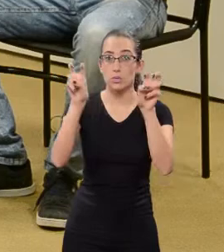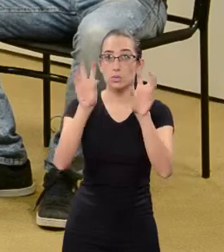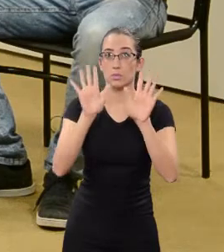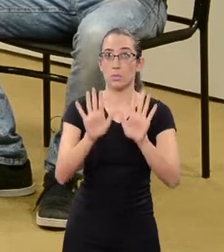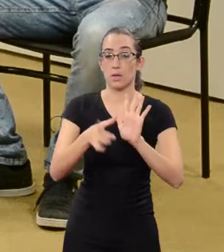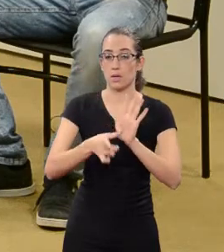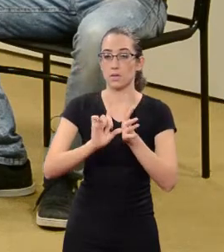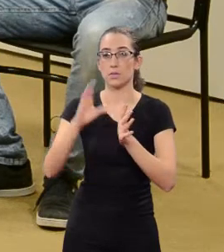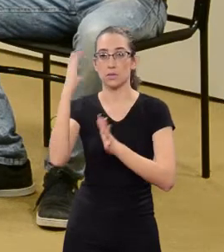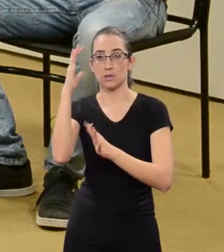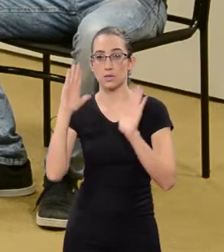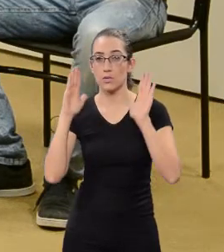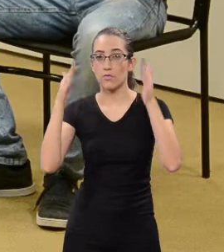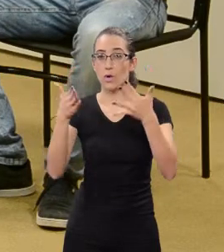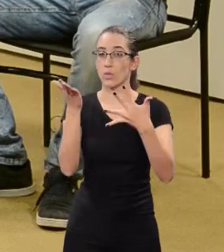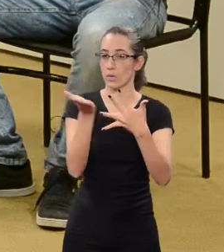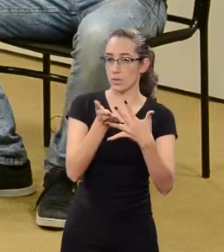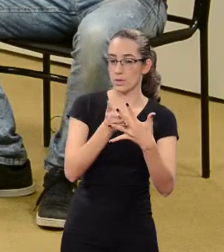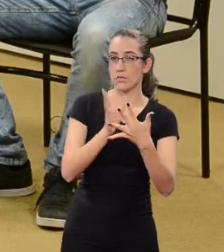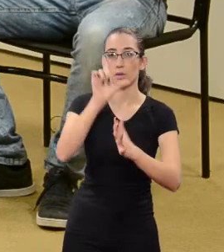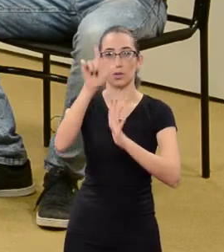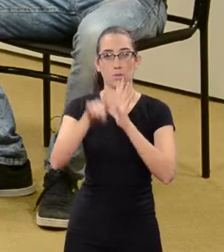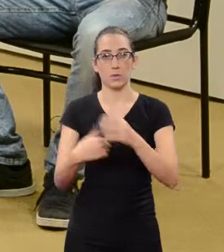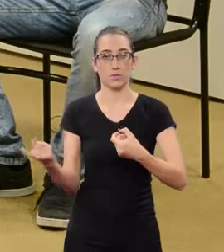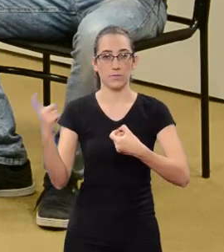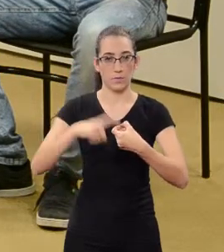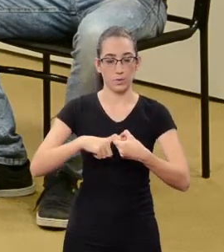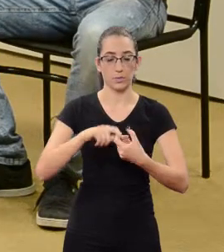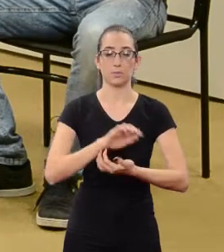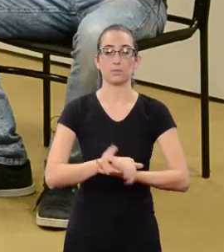But before that, let's see Focus on Science, and we'll be back.